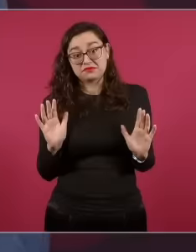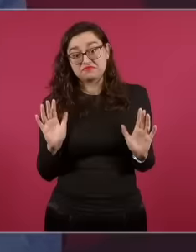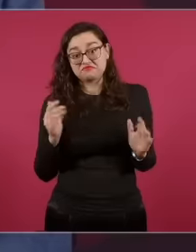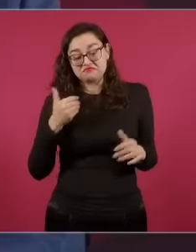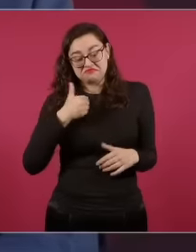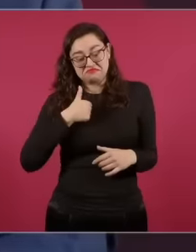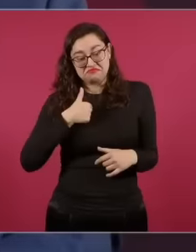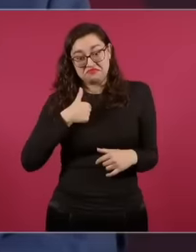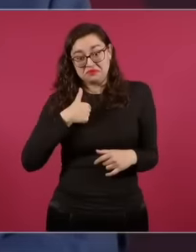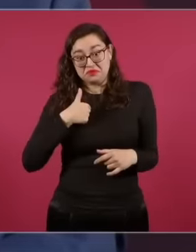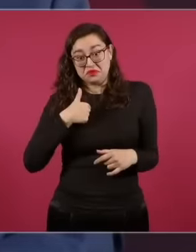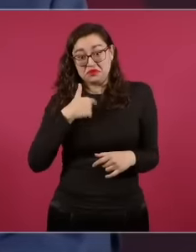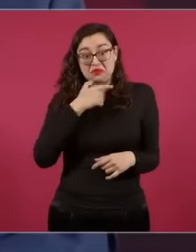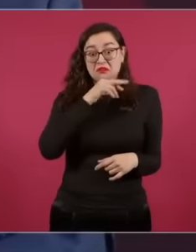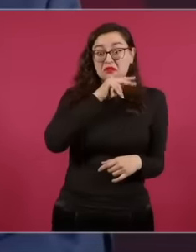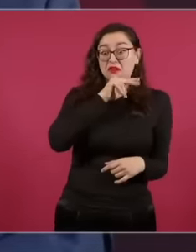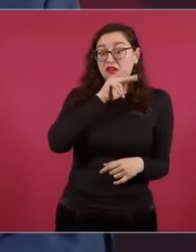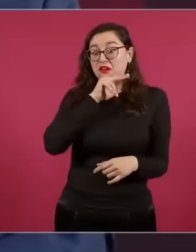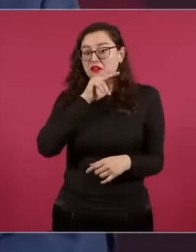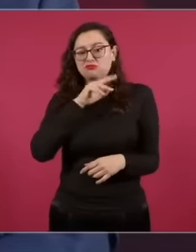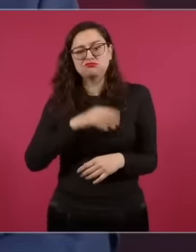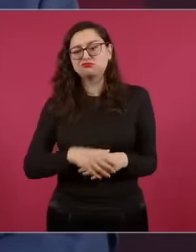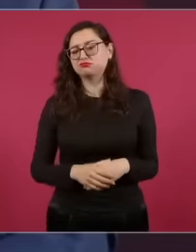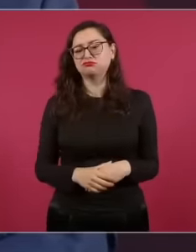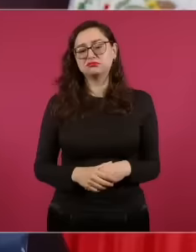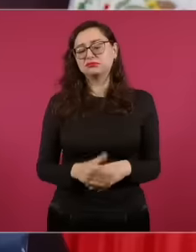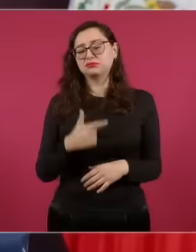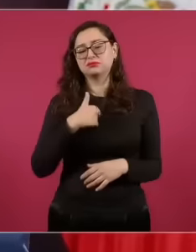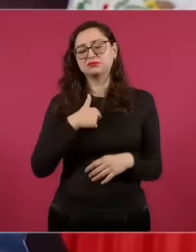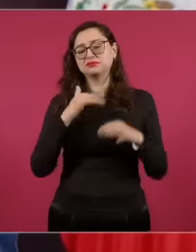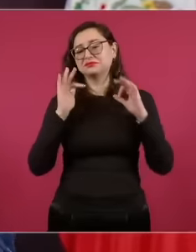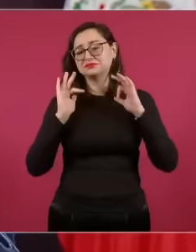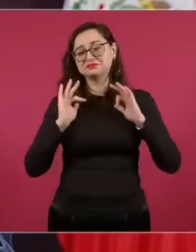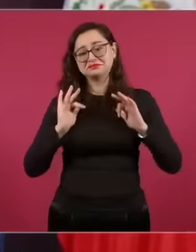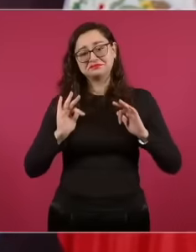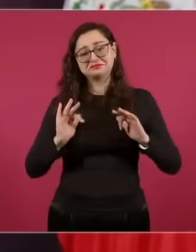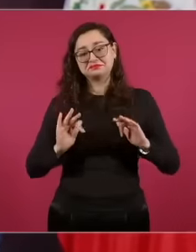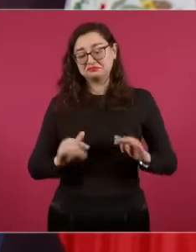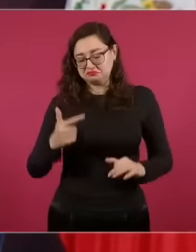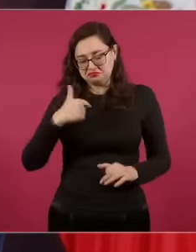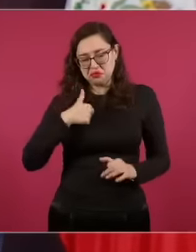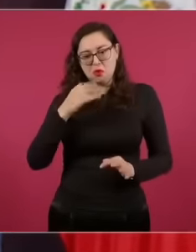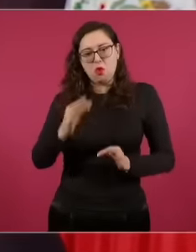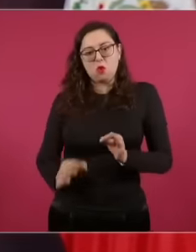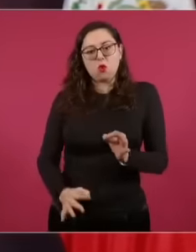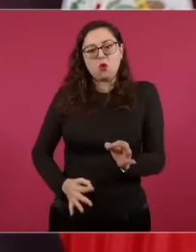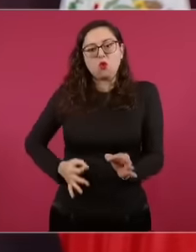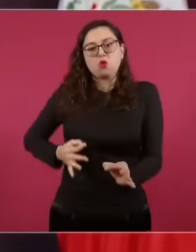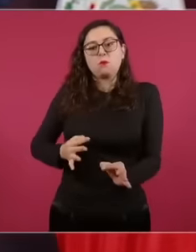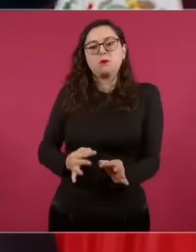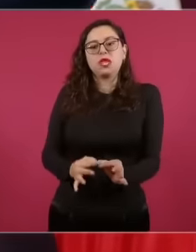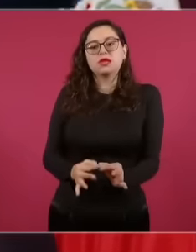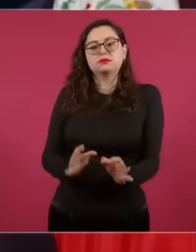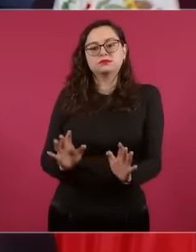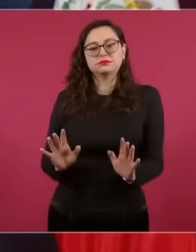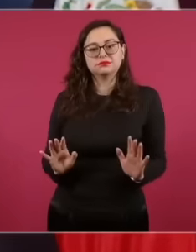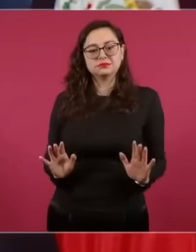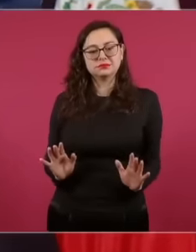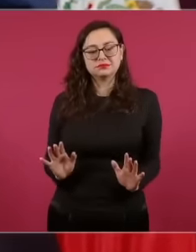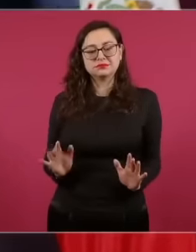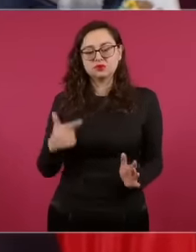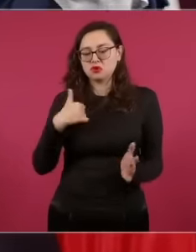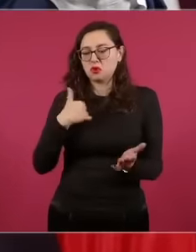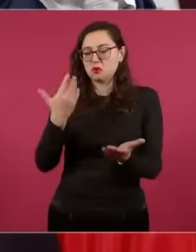would remain calm say now I did everything